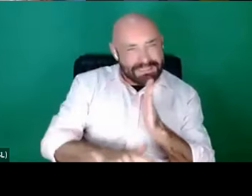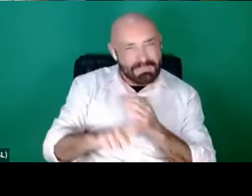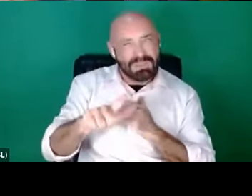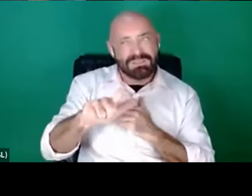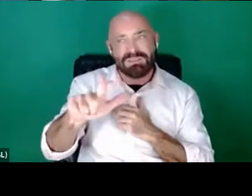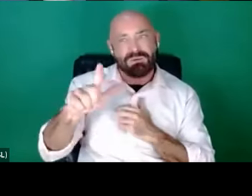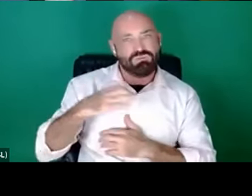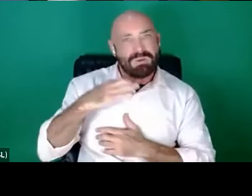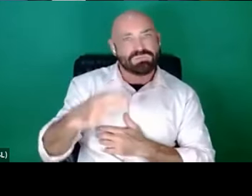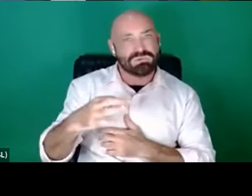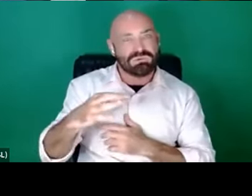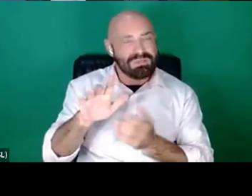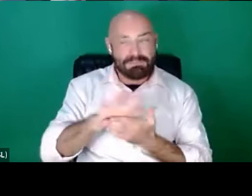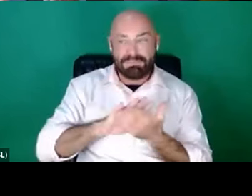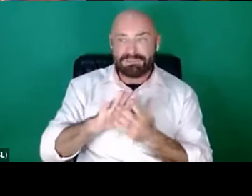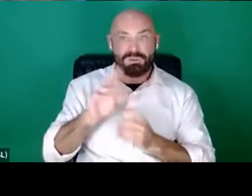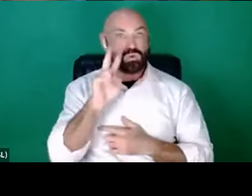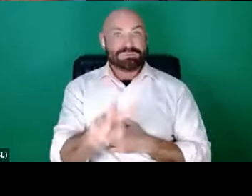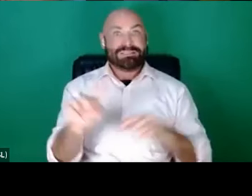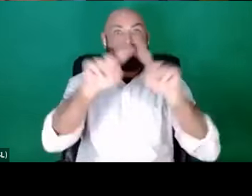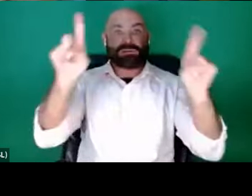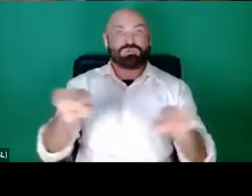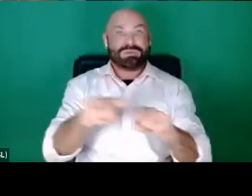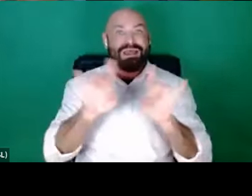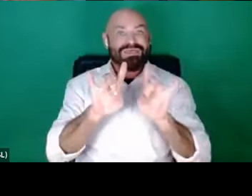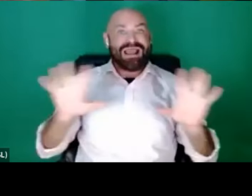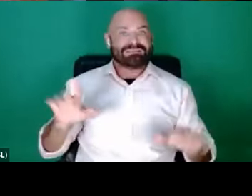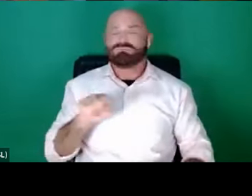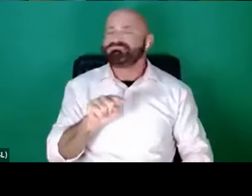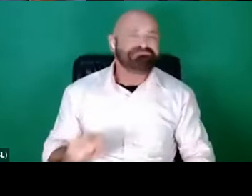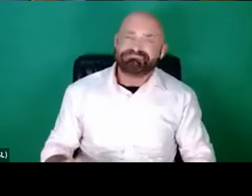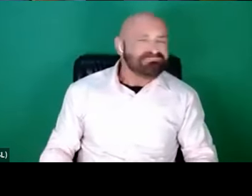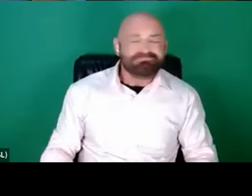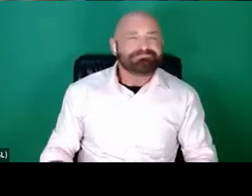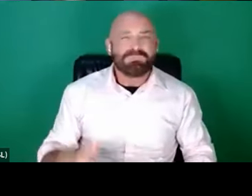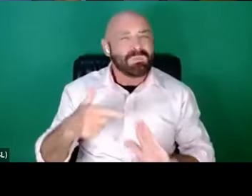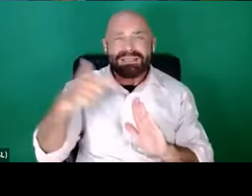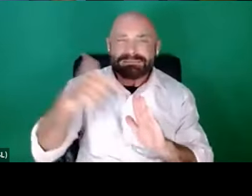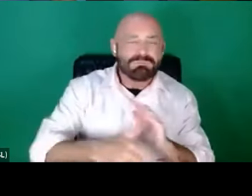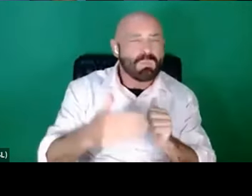is just what you see on screen and it's not. It's so much more than that. It has to happen